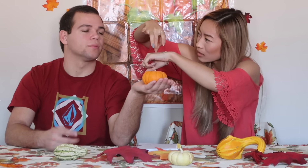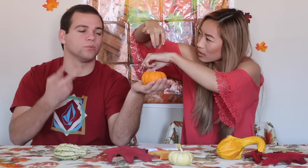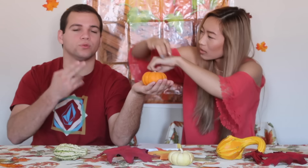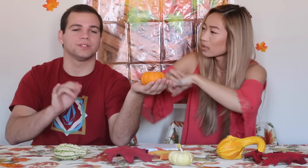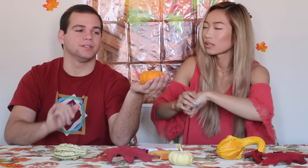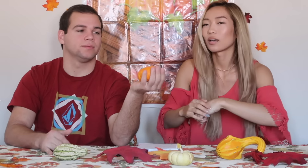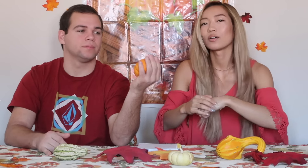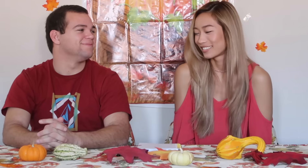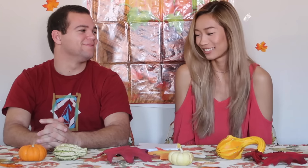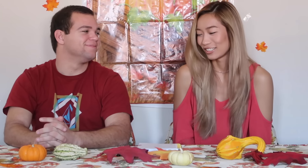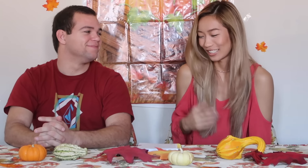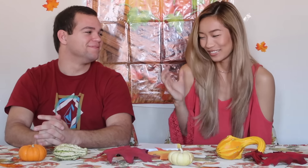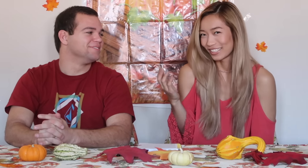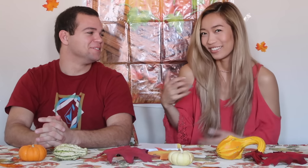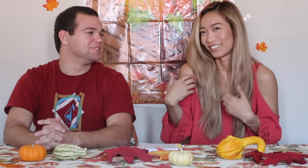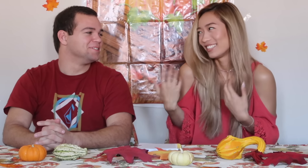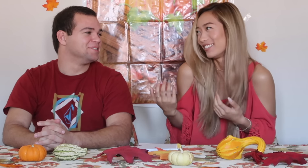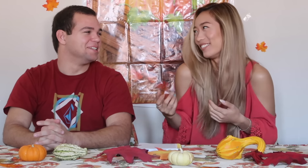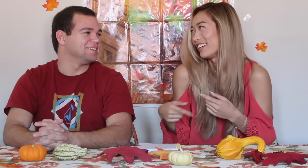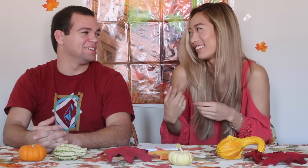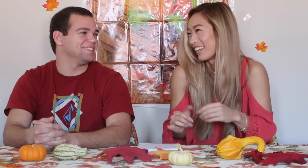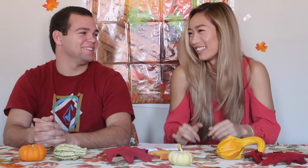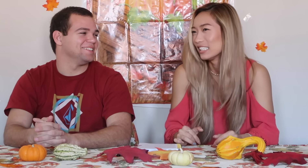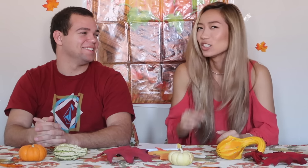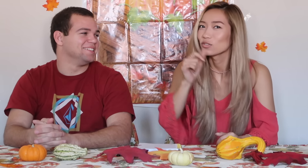Yeah, both are the same sign You seem so aggressive about that